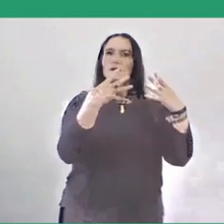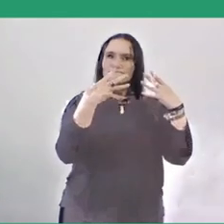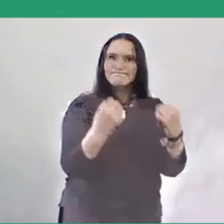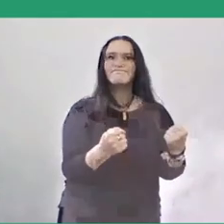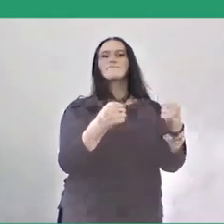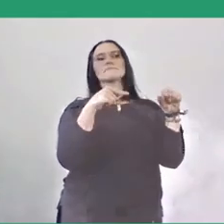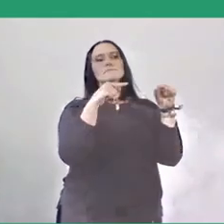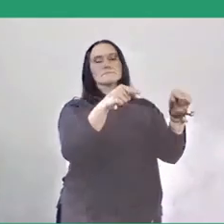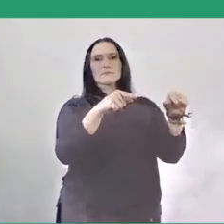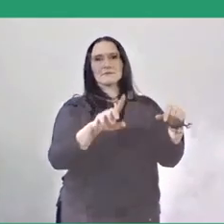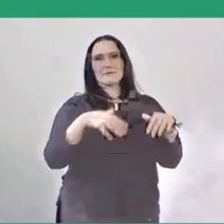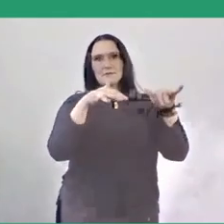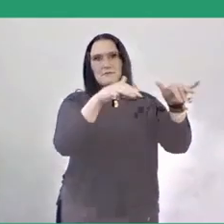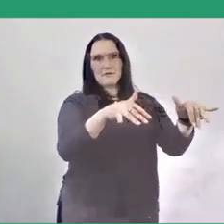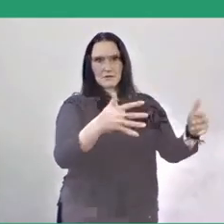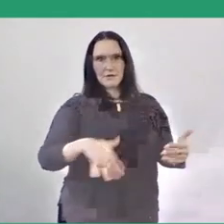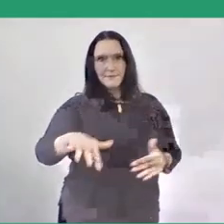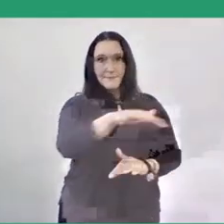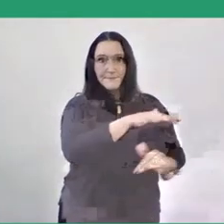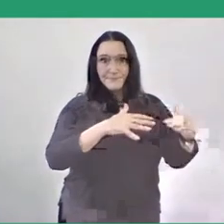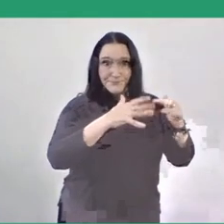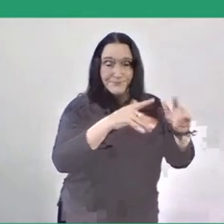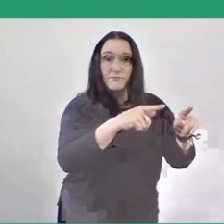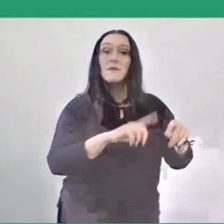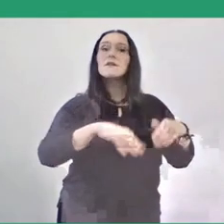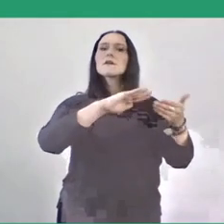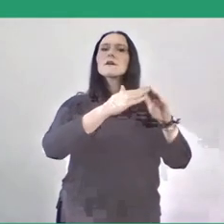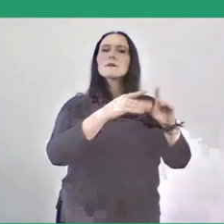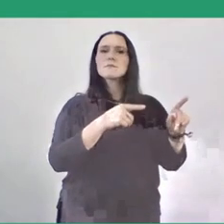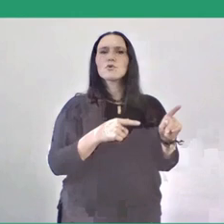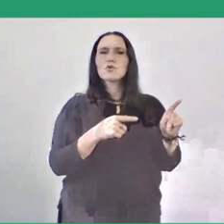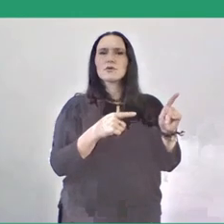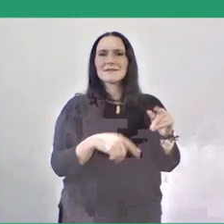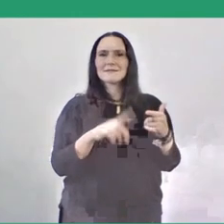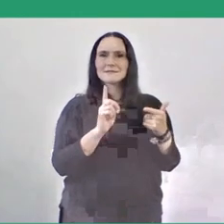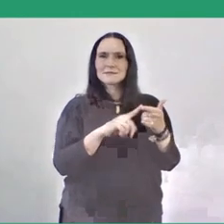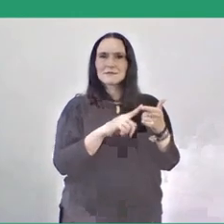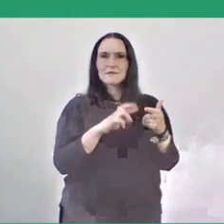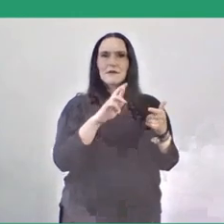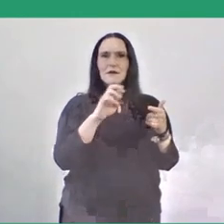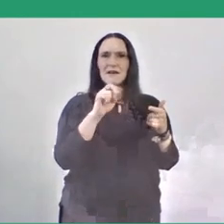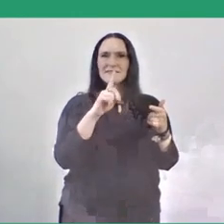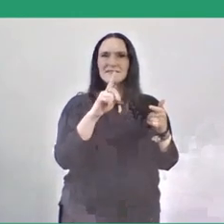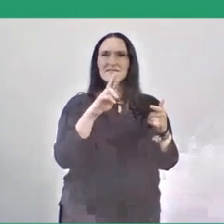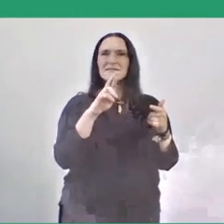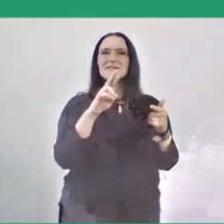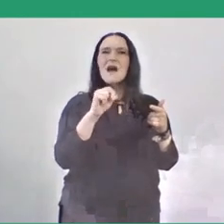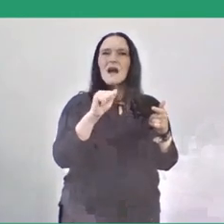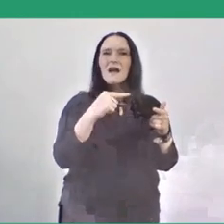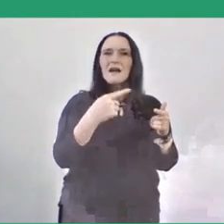Second is Kampung Karanggreneng, a kind of urbanised rural village near Jakarta.